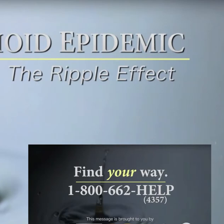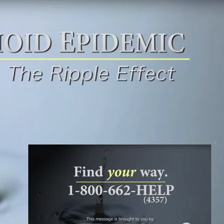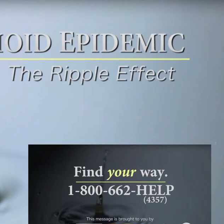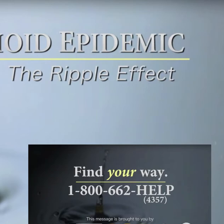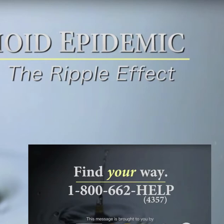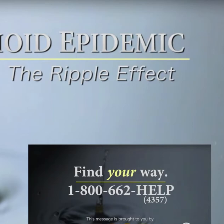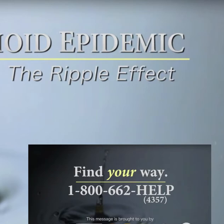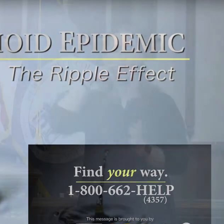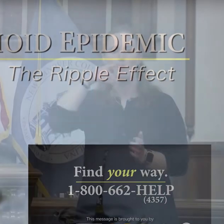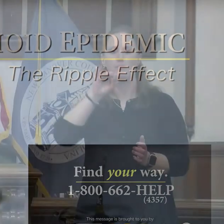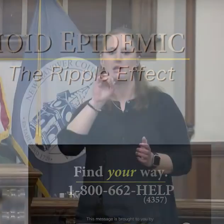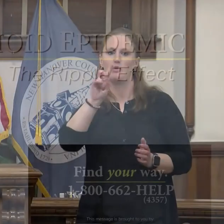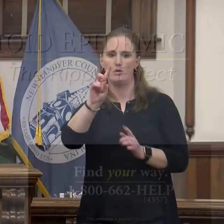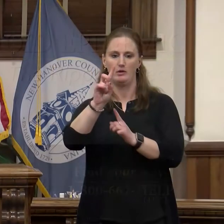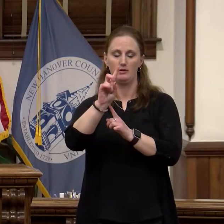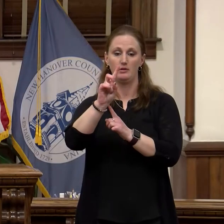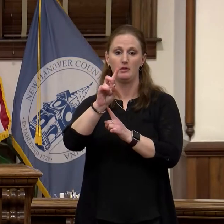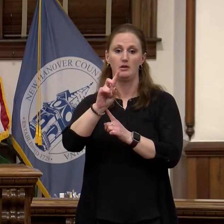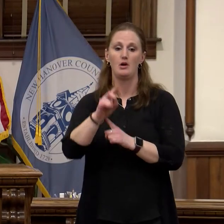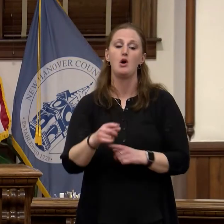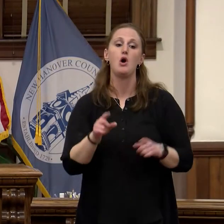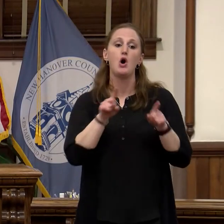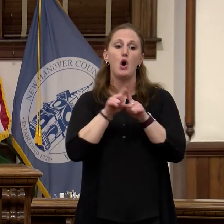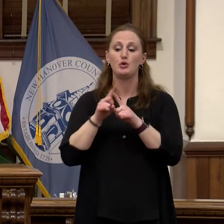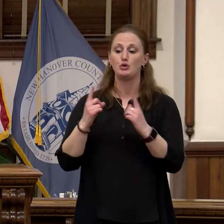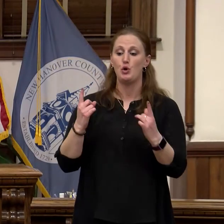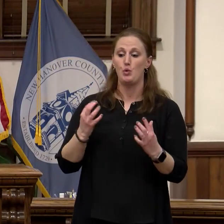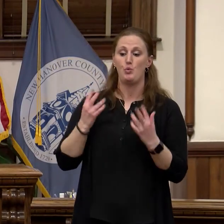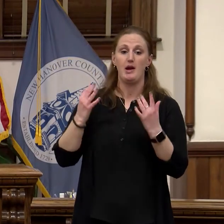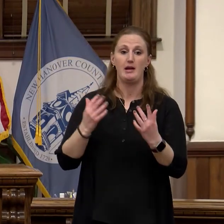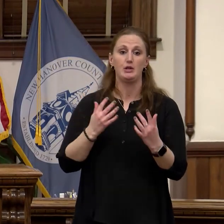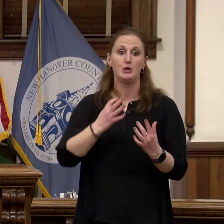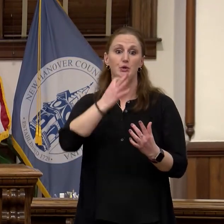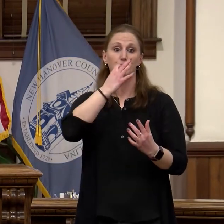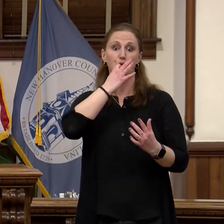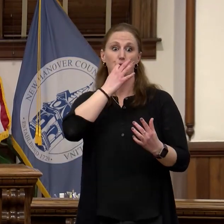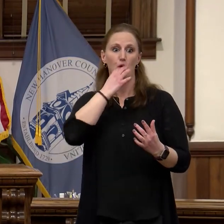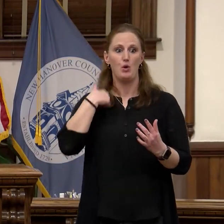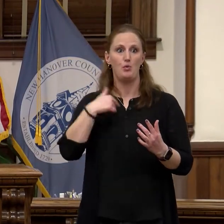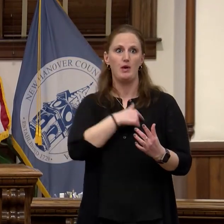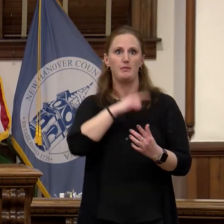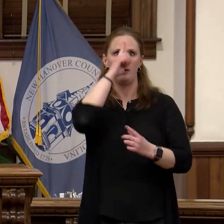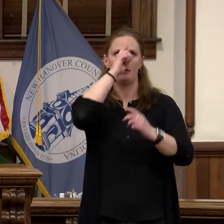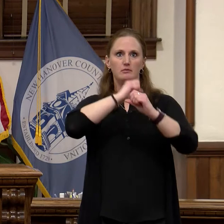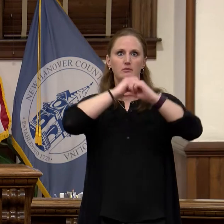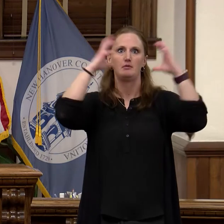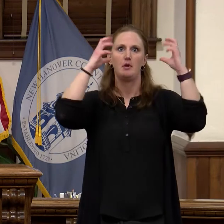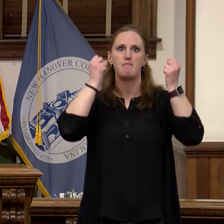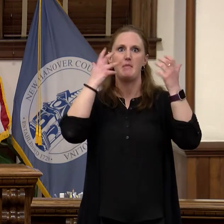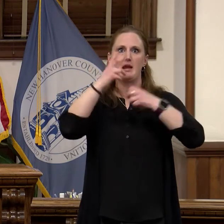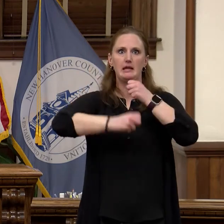process of bringing a long-awaited vision to life, a peer led, substance